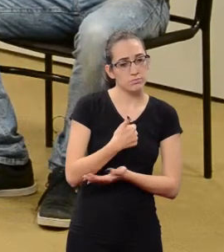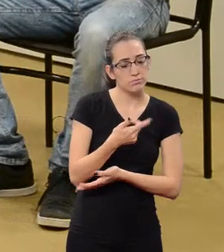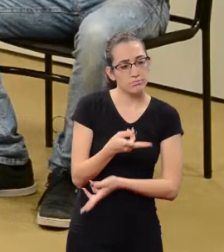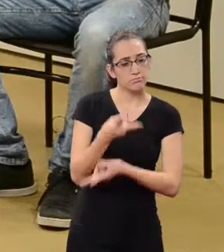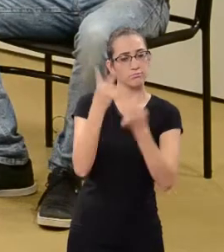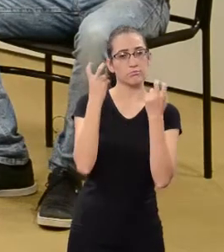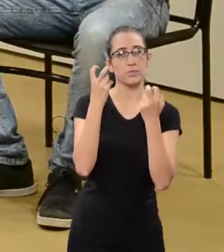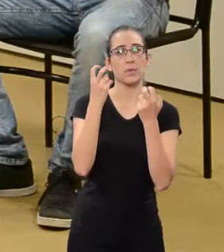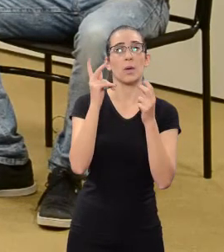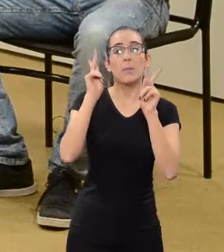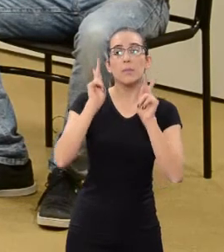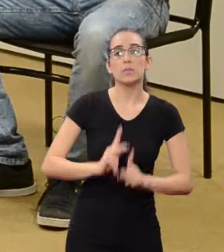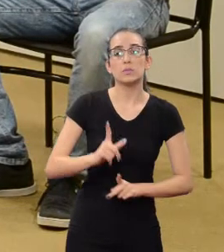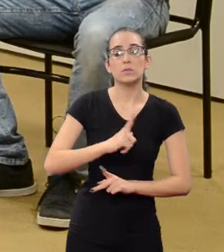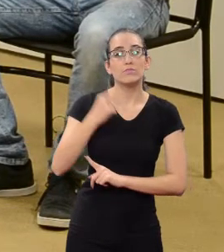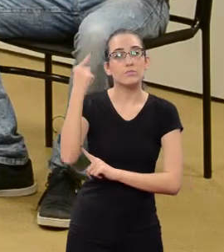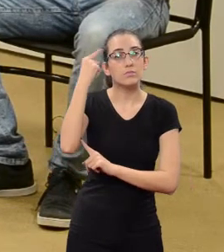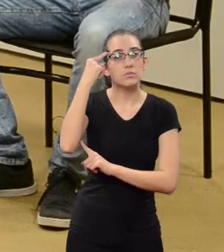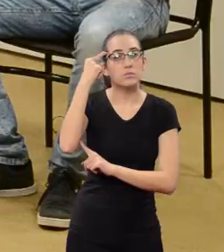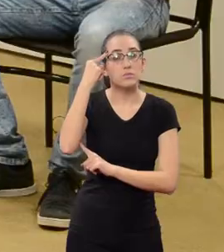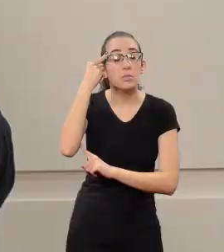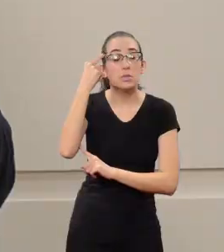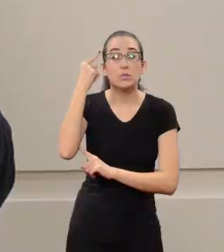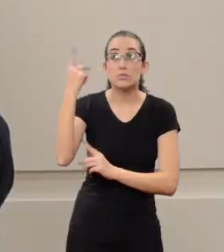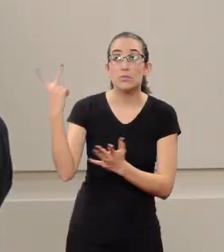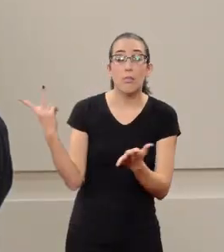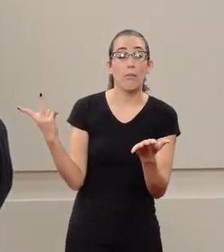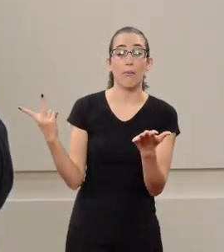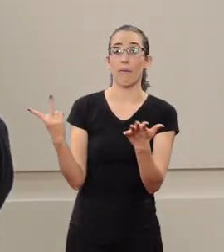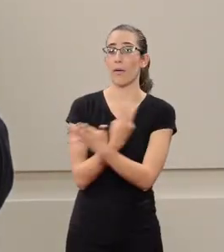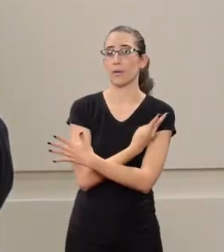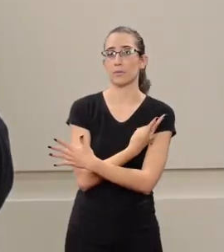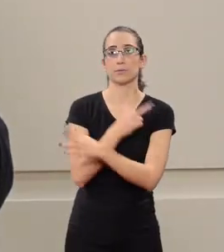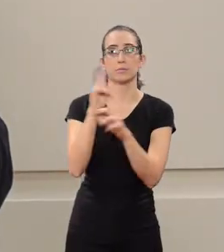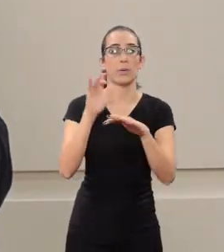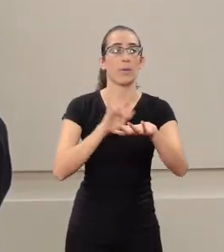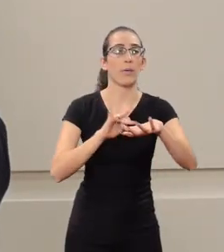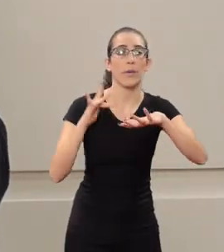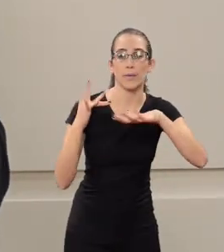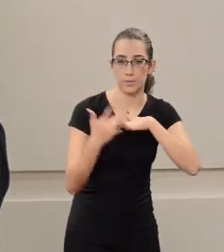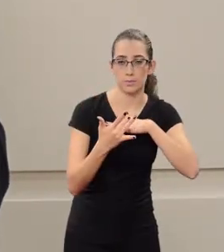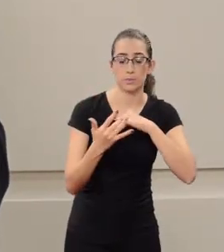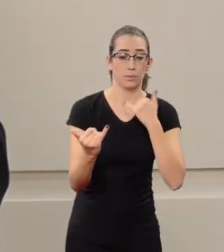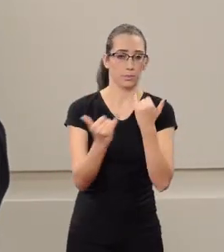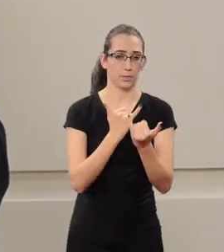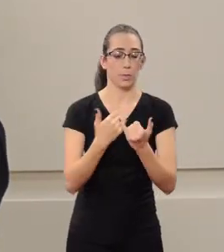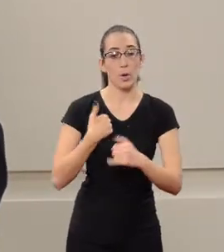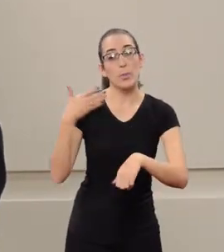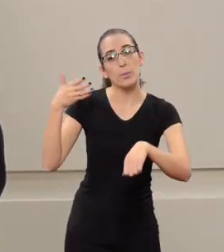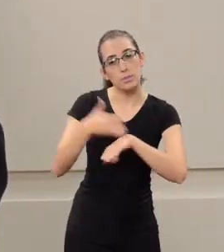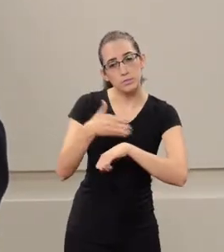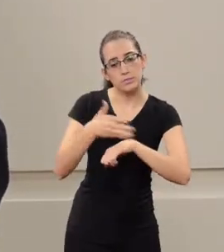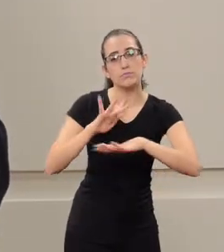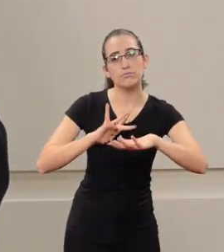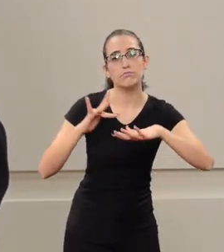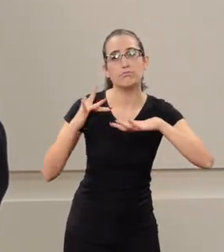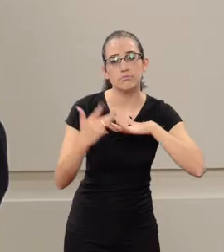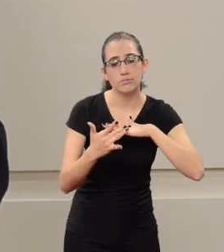People have a misconception about social networks. People think that because they are on a social network